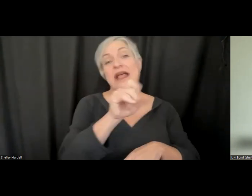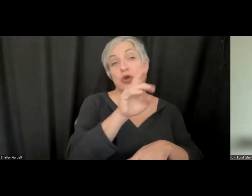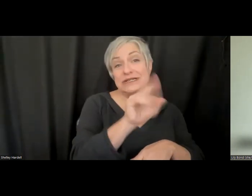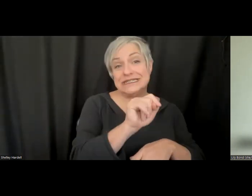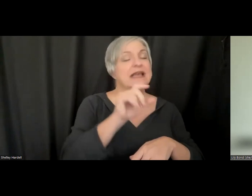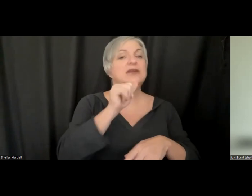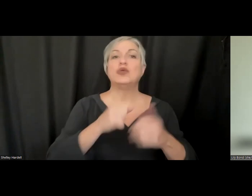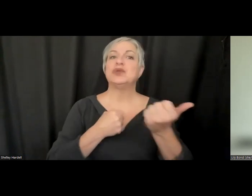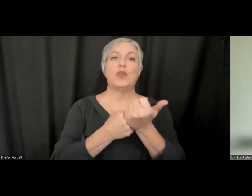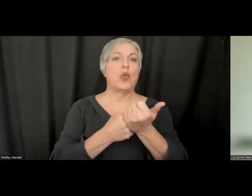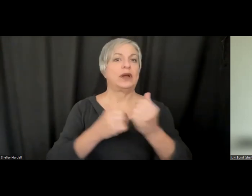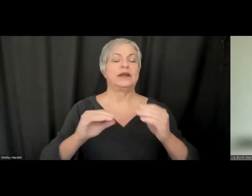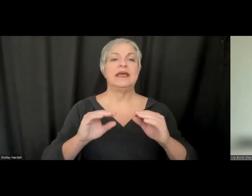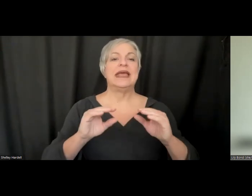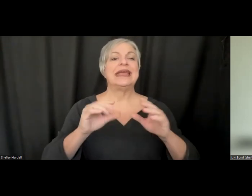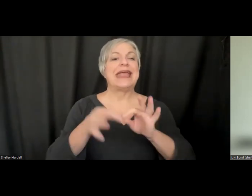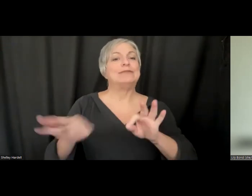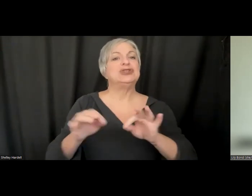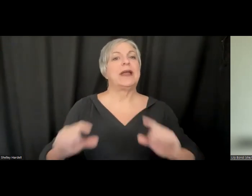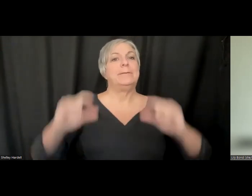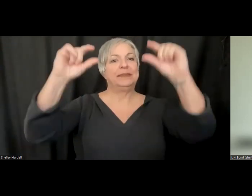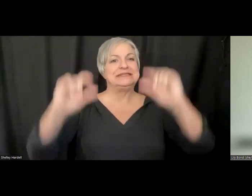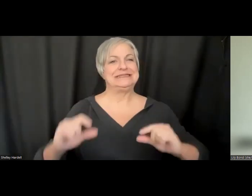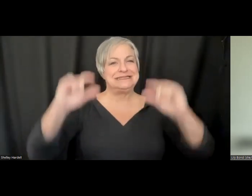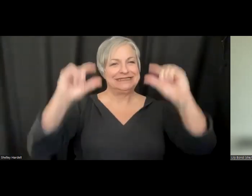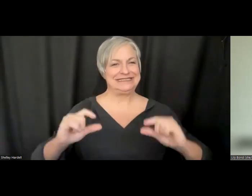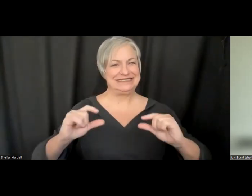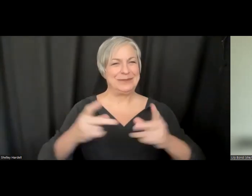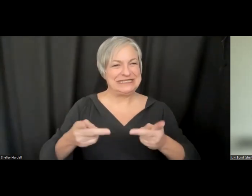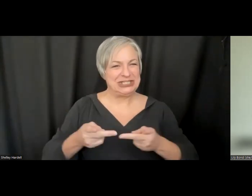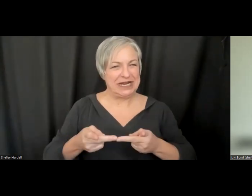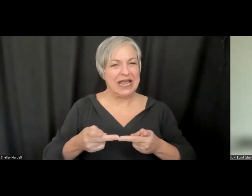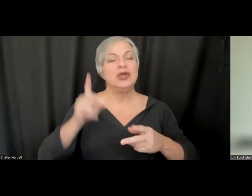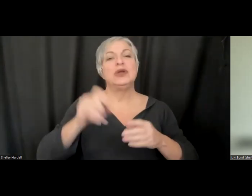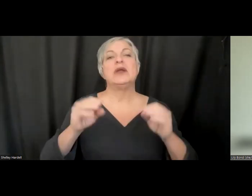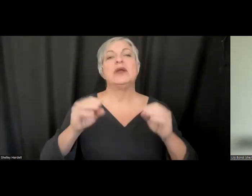captioning data. You need a more complex caption format to